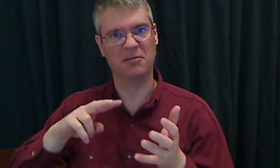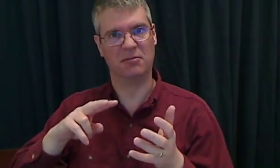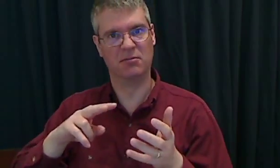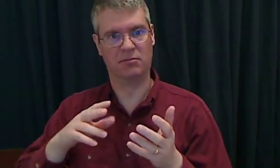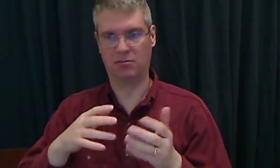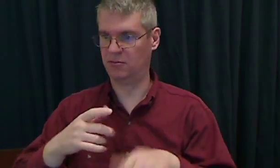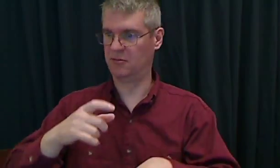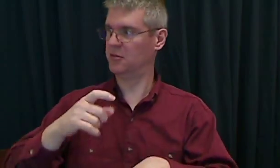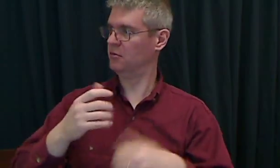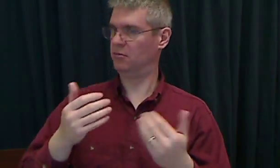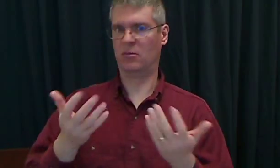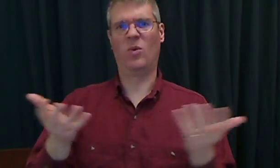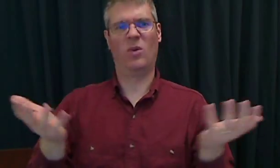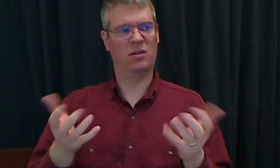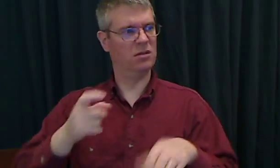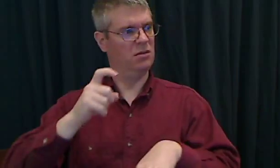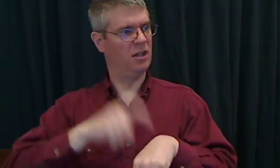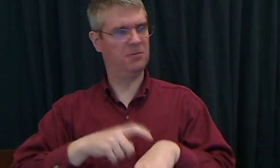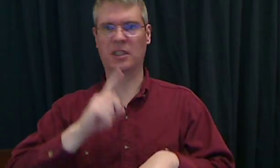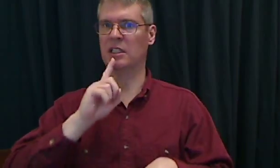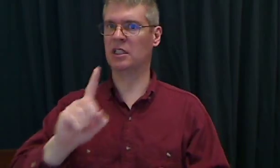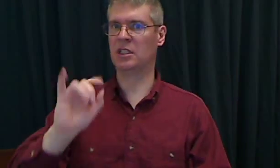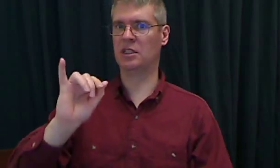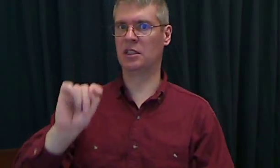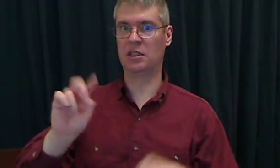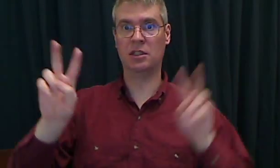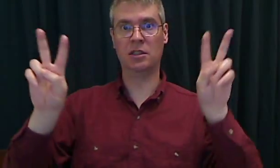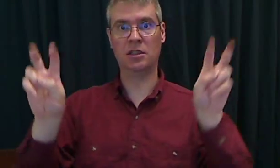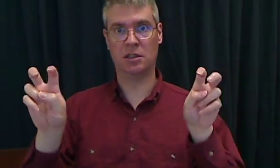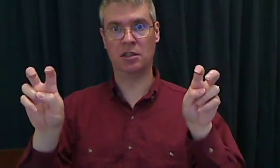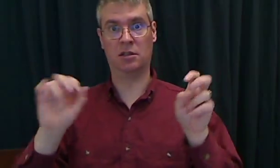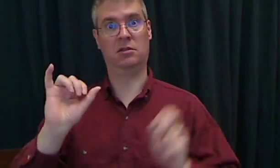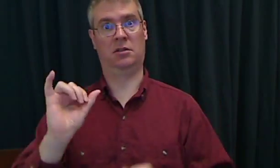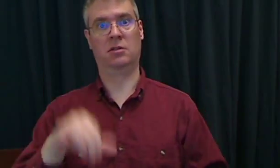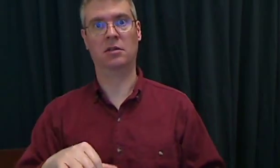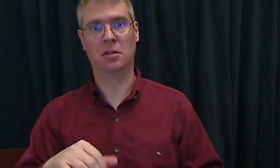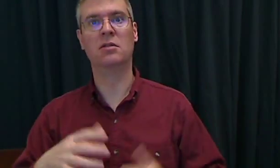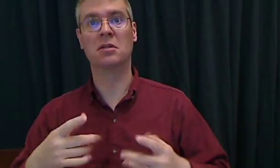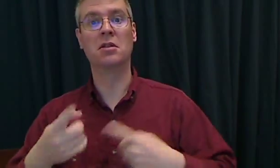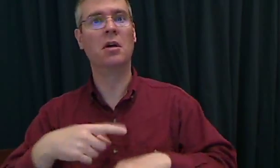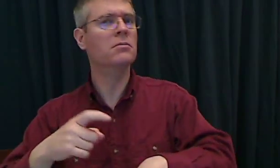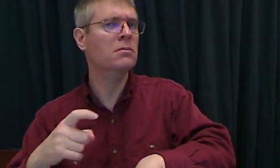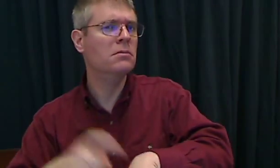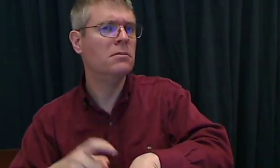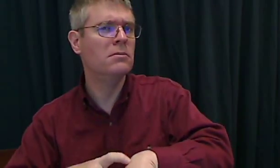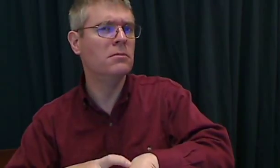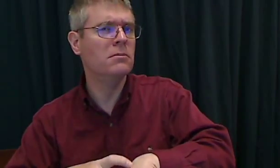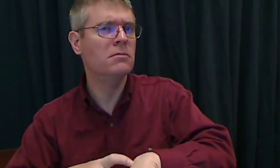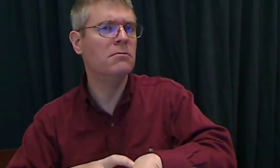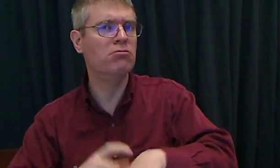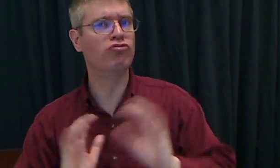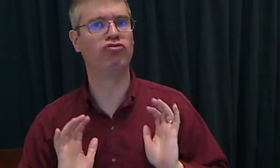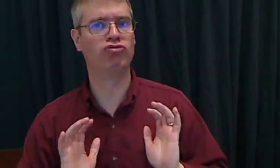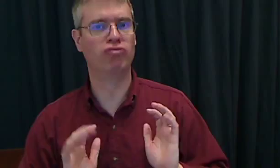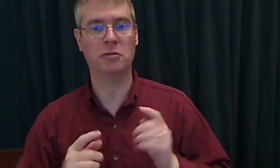"WHAT TIME IS IT?" You just sign it like this: TIME?